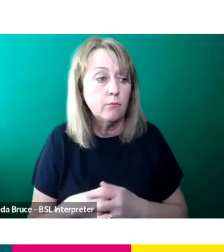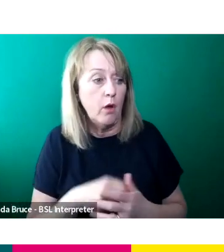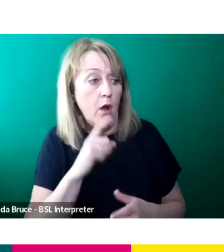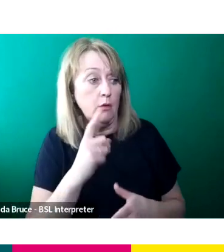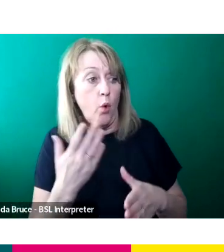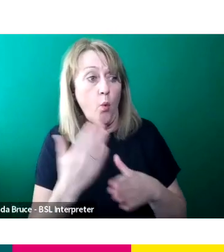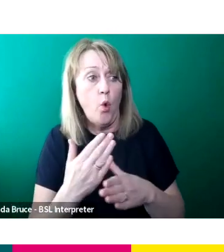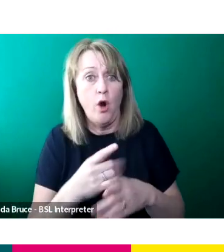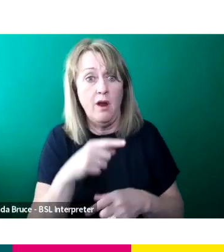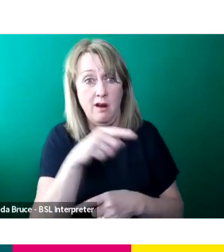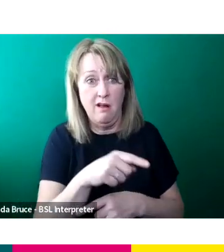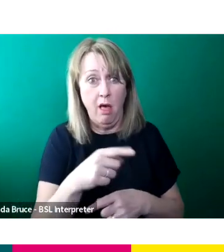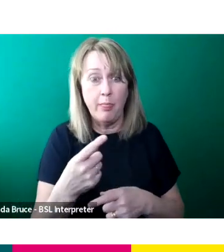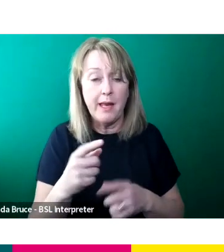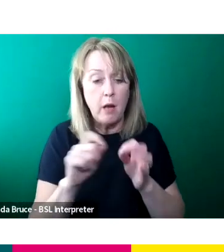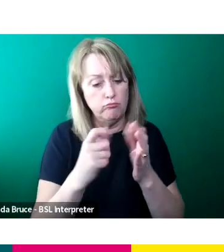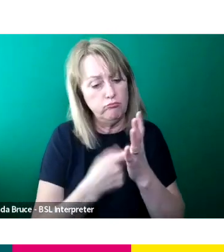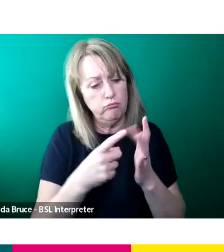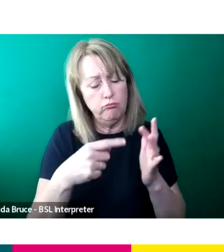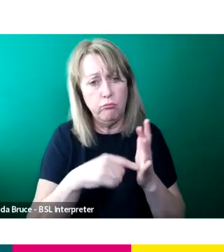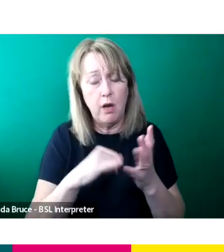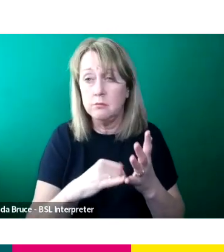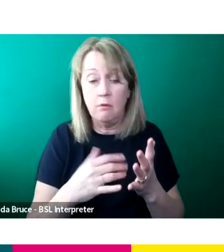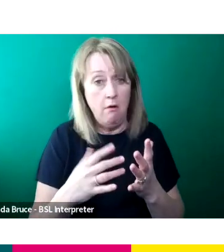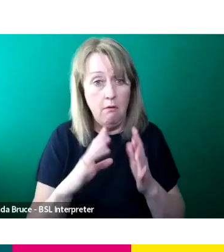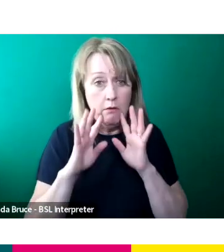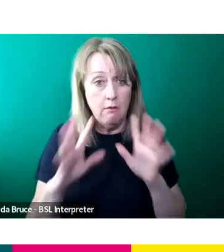We knew that we were doing something groundbreaking with that.”